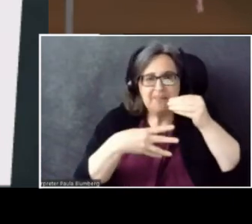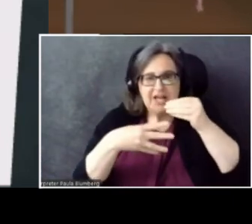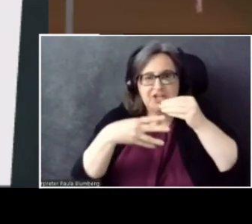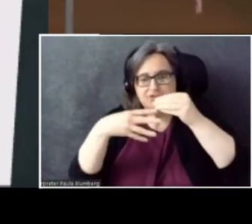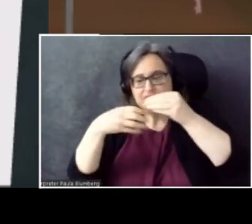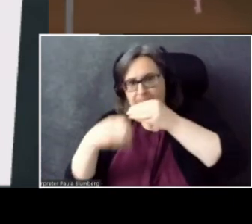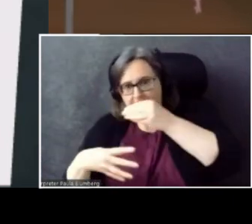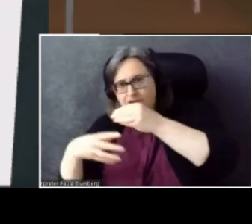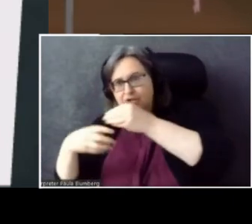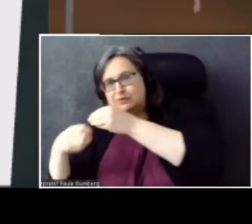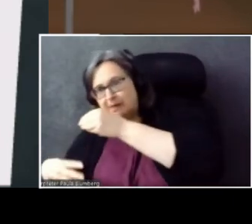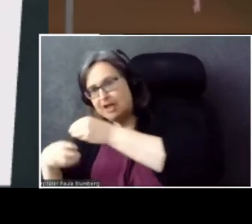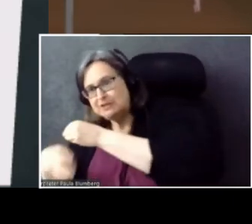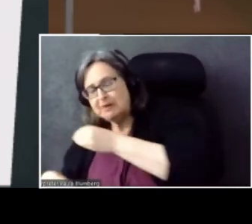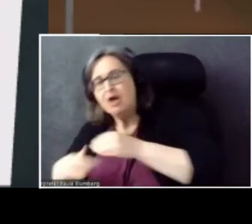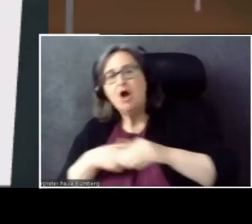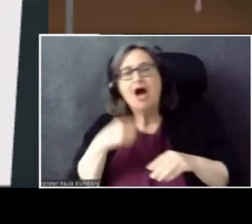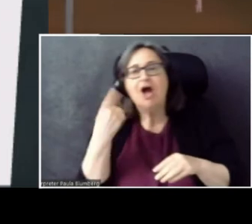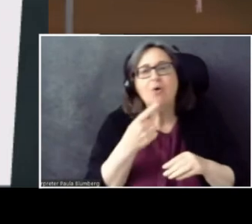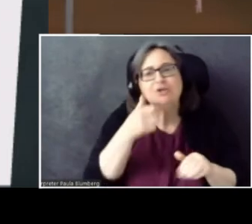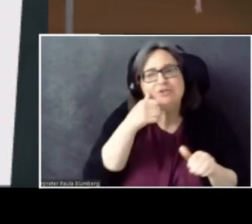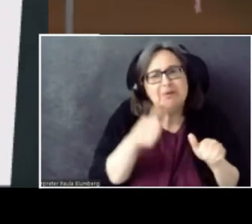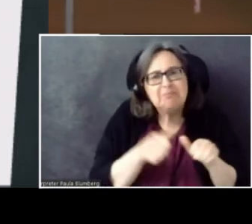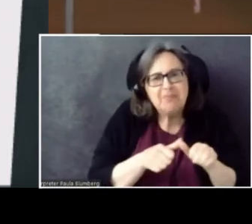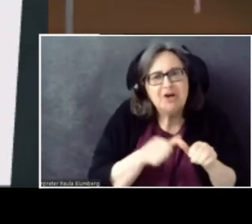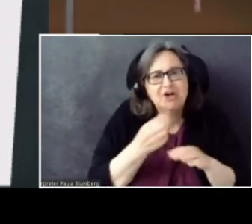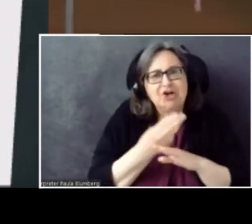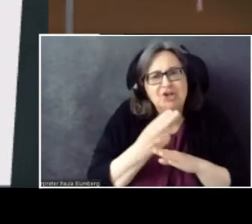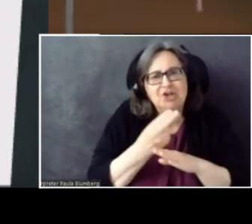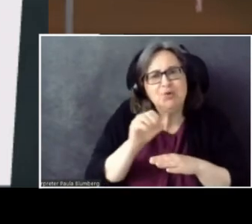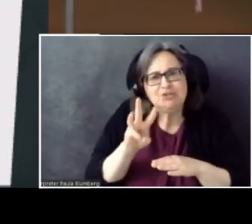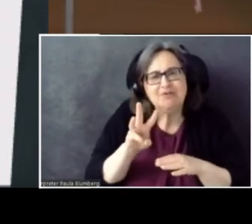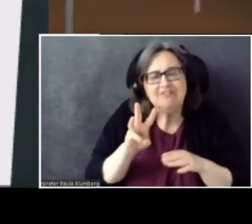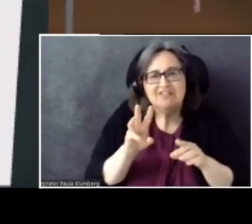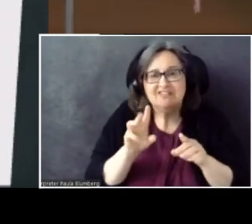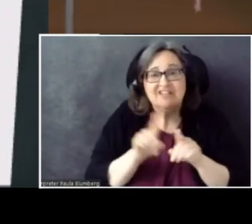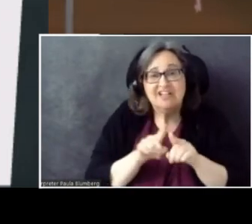But I always remember using software as a kid. We had the mouse.